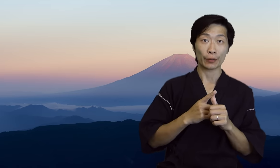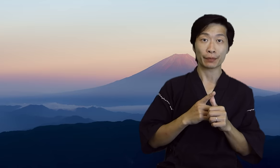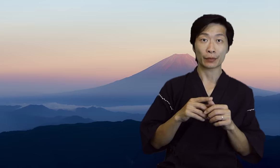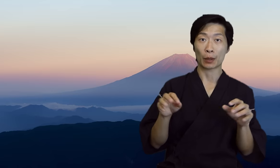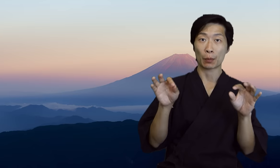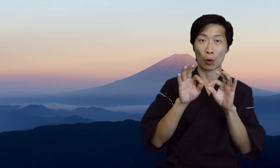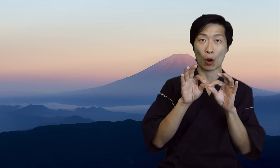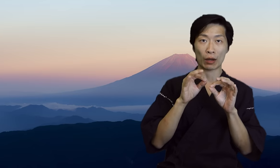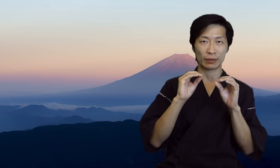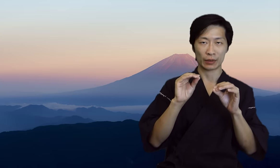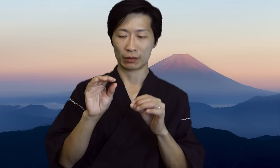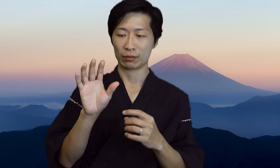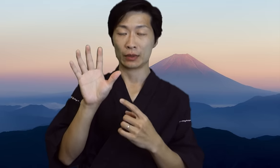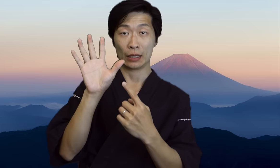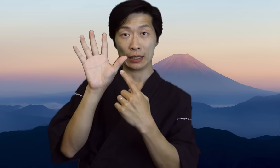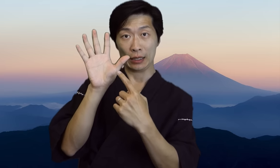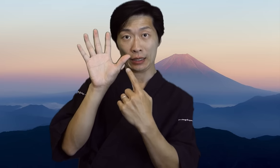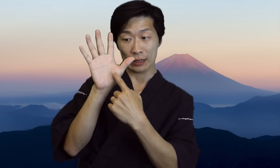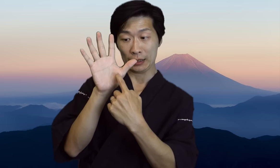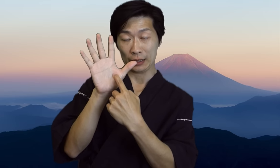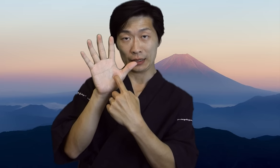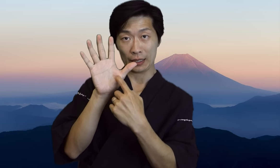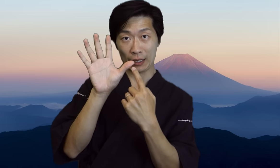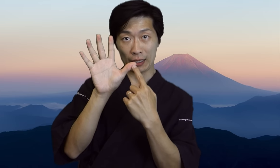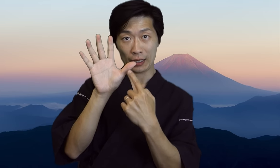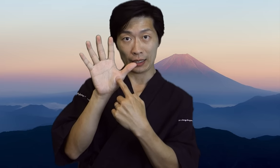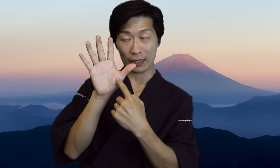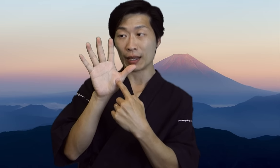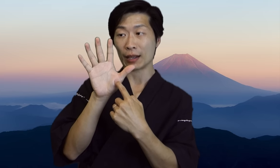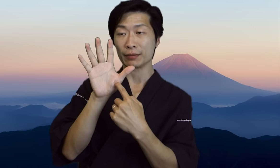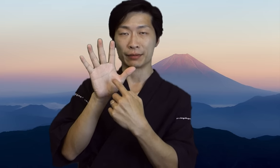their way. The first thing I would like to focus on are your fingers